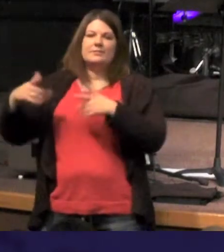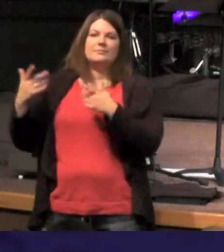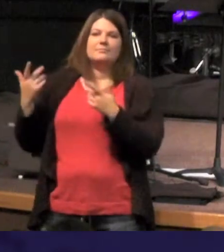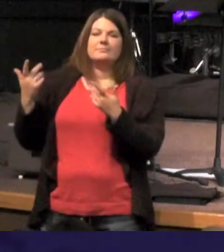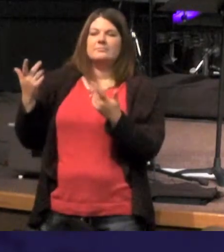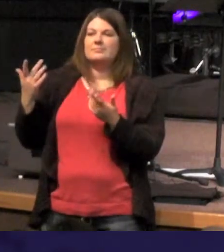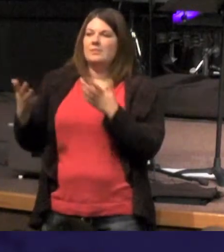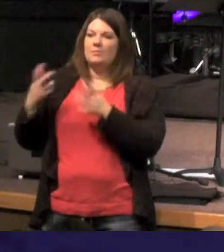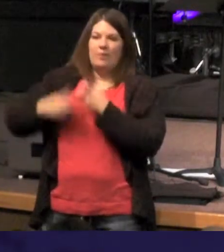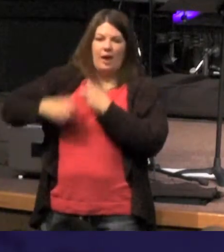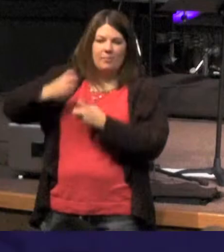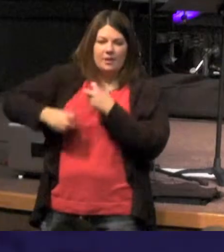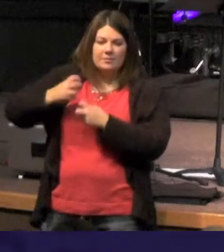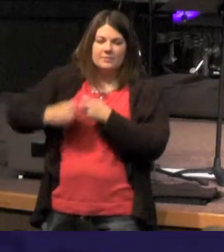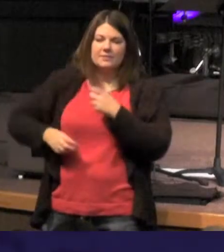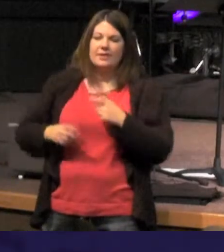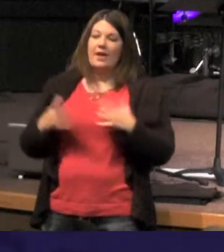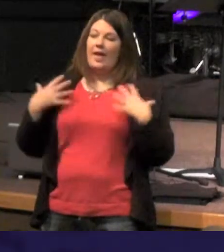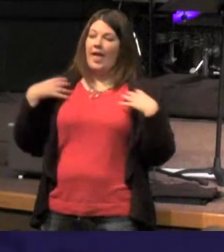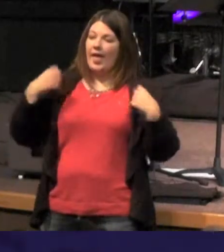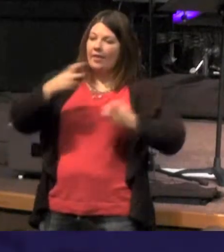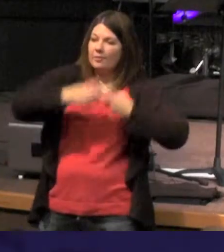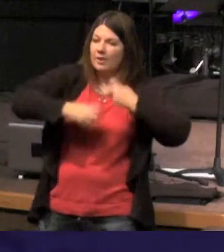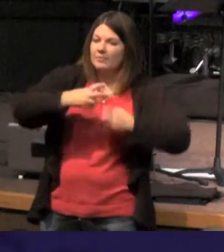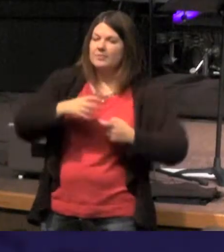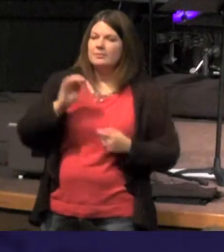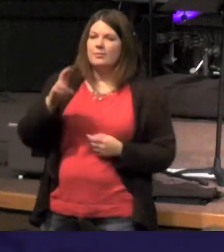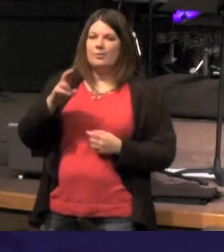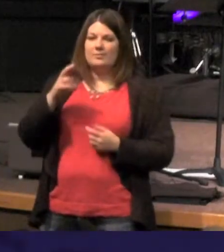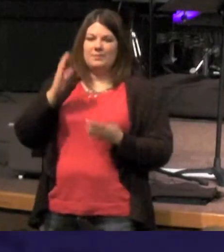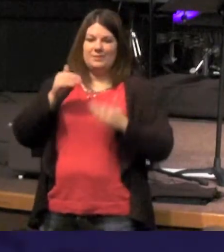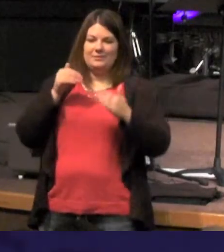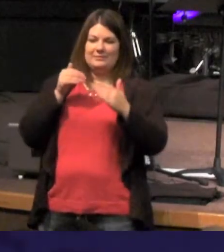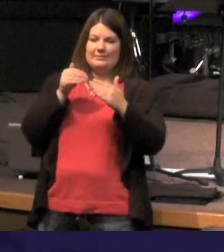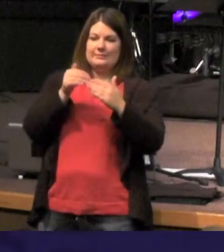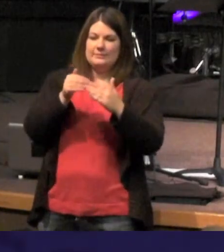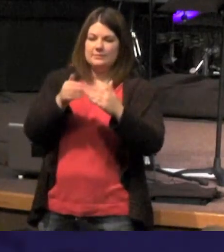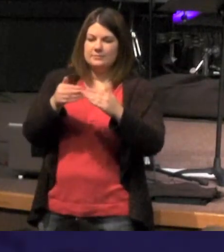your problems maybe health issues or maybe even staring death in the face